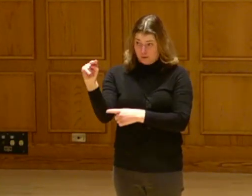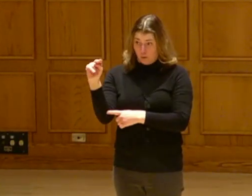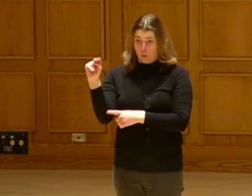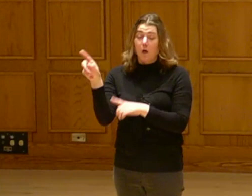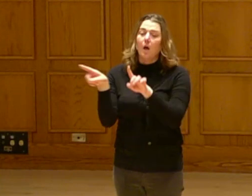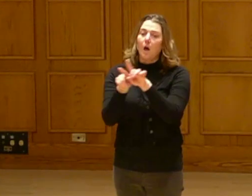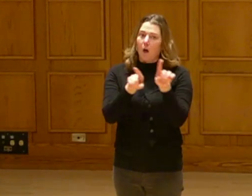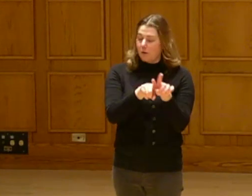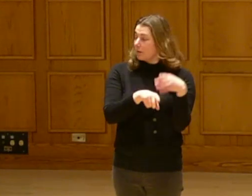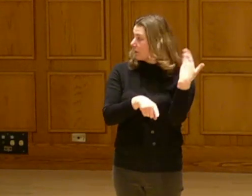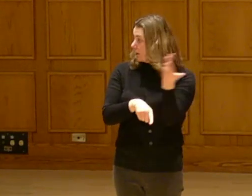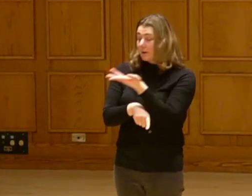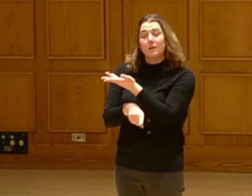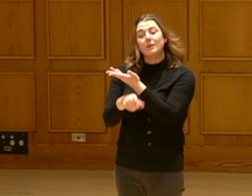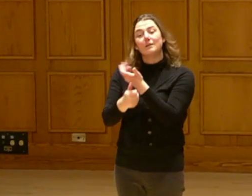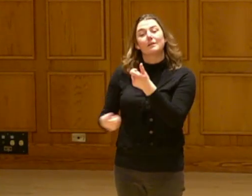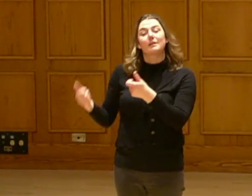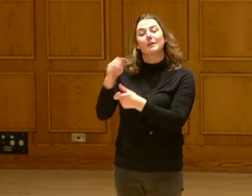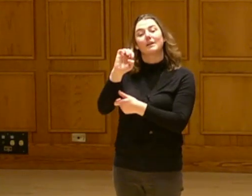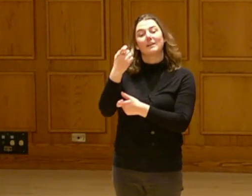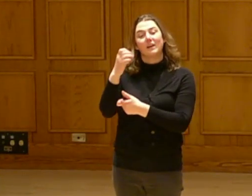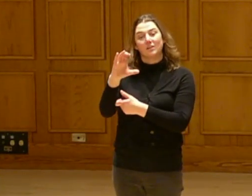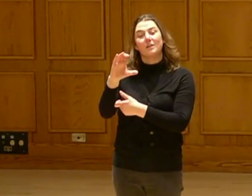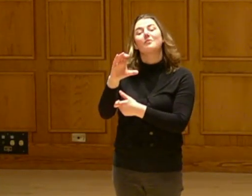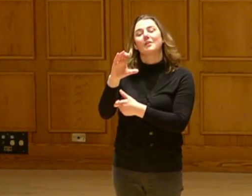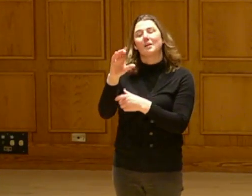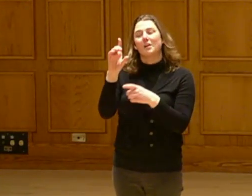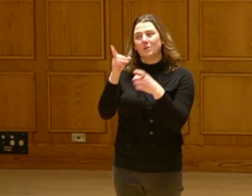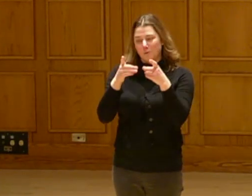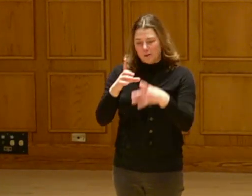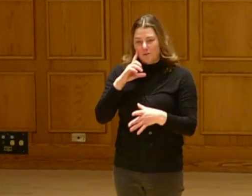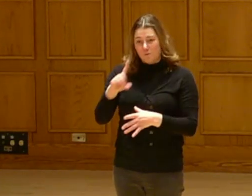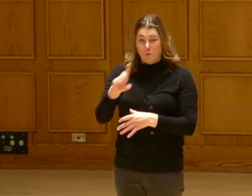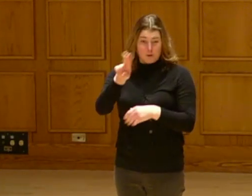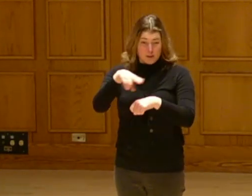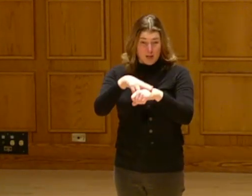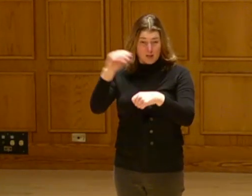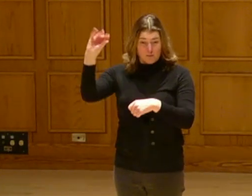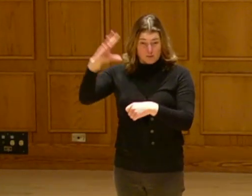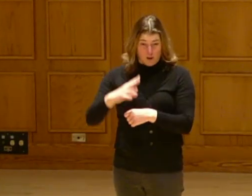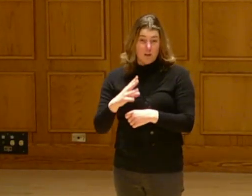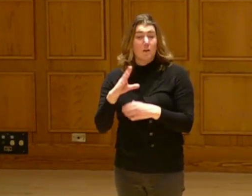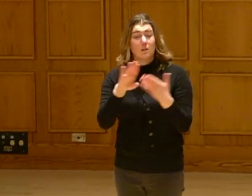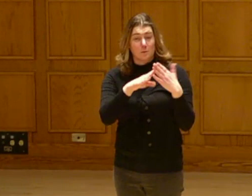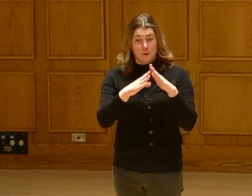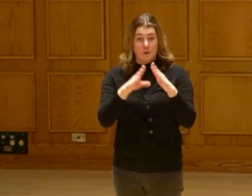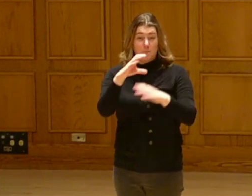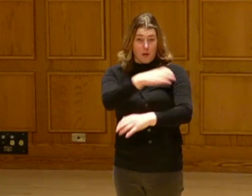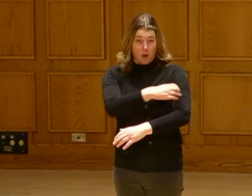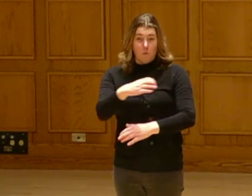Also Robert is the executive director of native son community power development, a non-profit likewise located in Minneapolis.